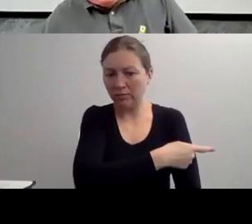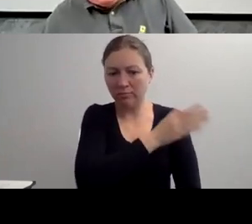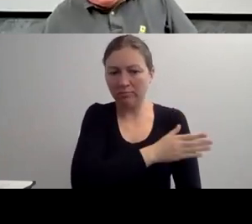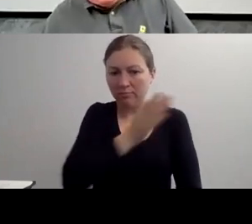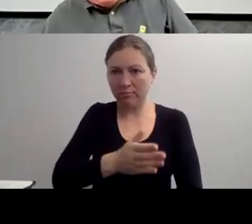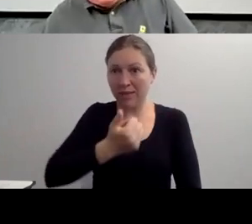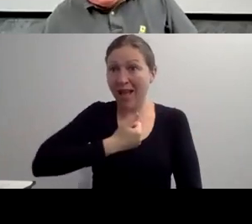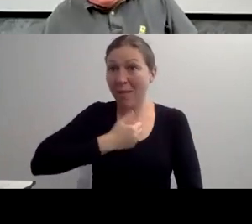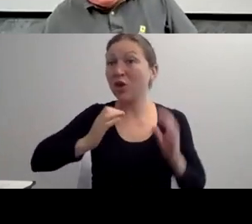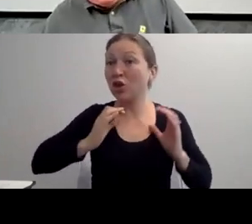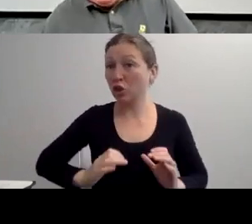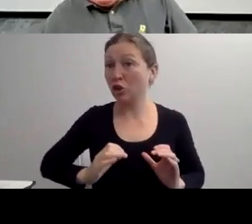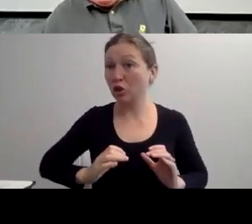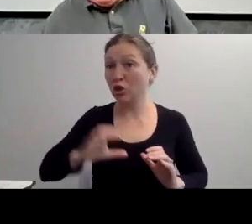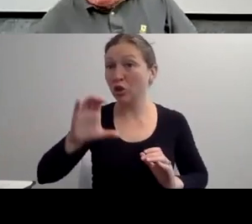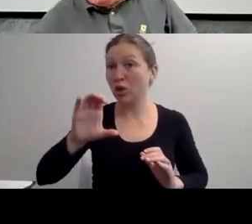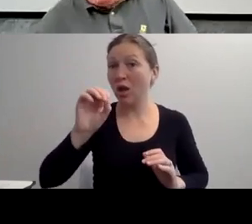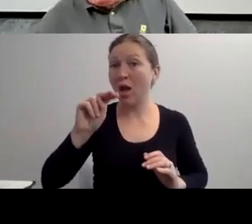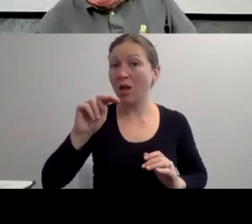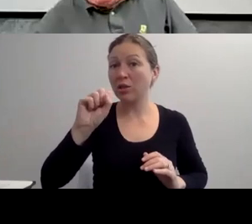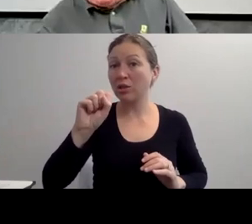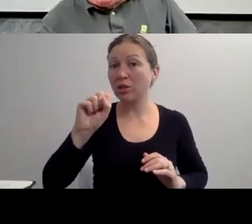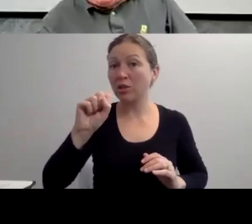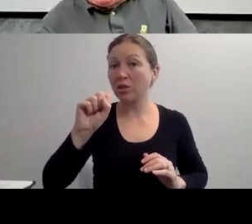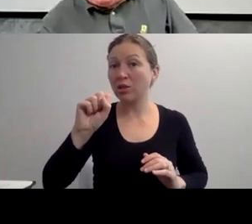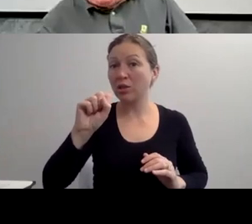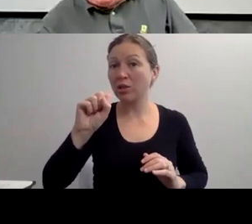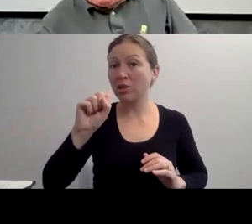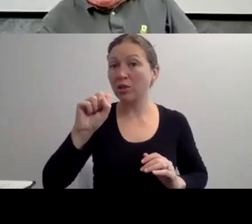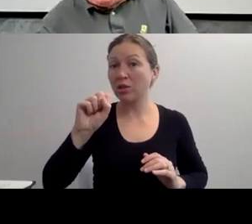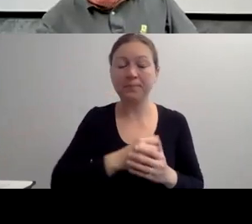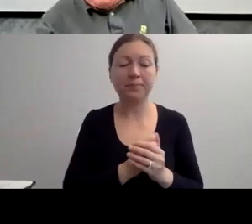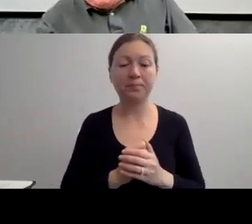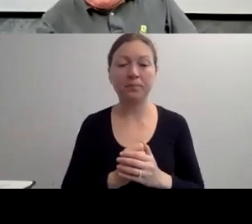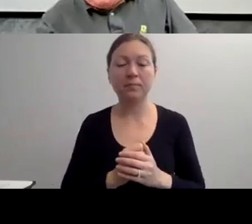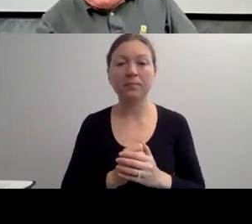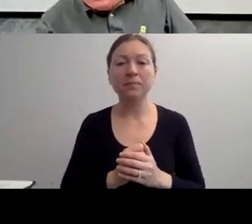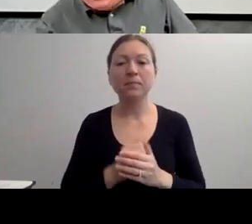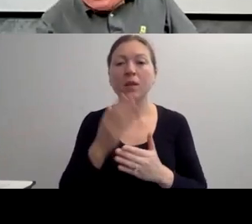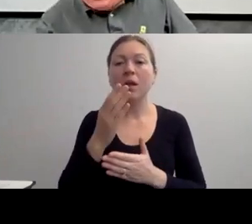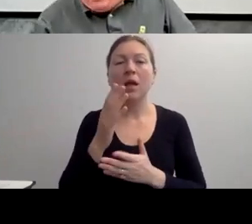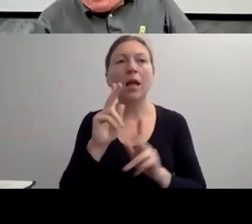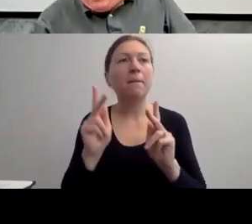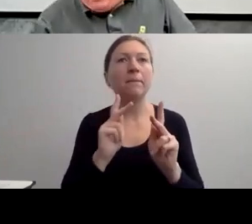I'M SORRY. I'M JUST KIND OF PASSIONATE ABOUT THIS. [ LAUGHING. ] >> I'M SORRY. ">> NO. THANKS.